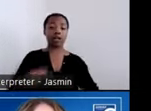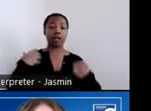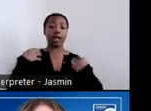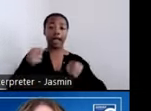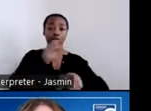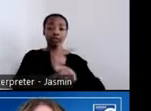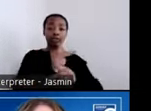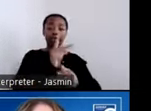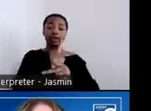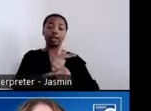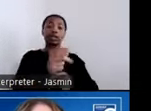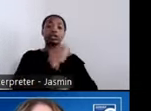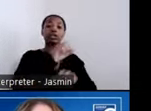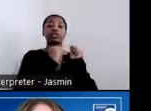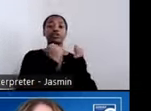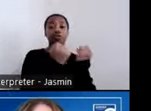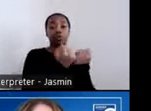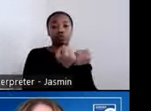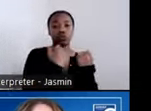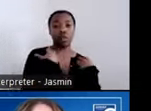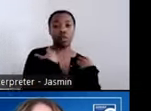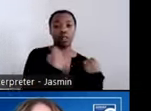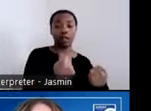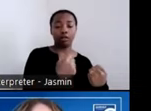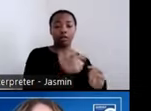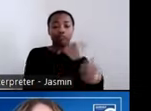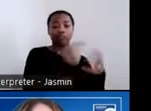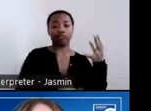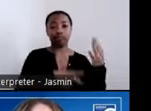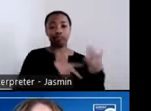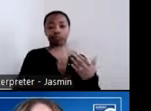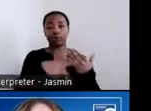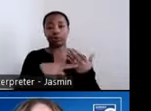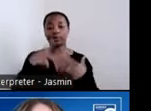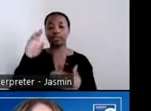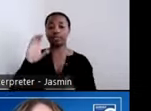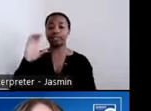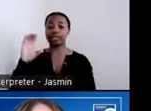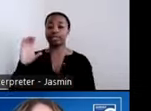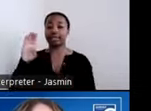they are involved in. CCBHCs are required to serve anyone who requests care for